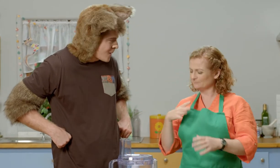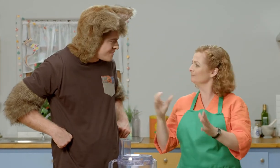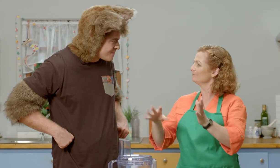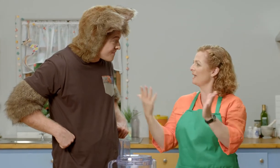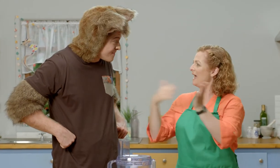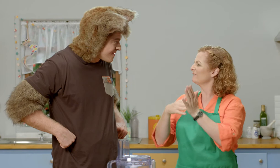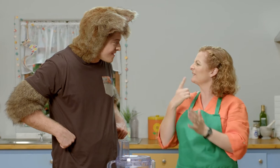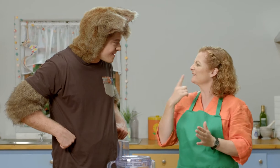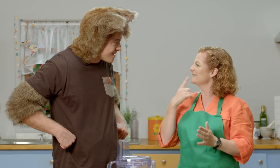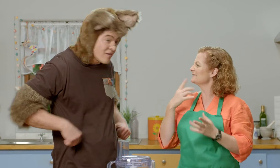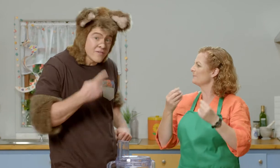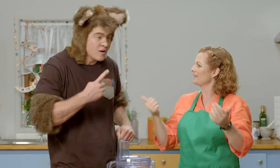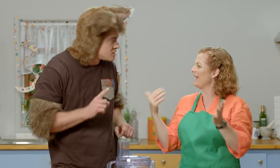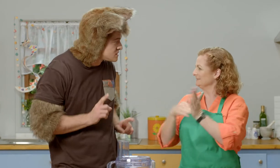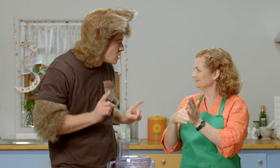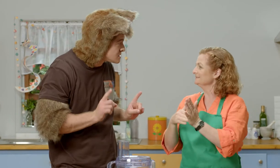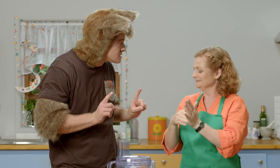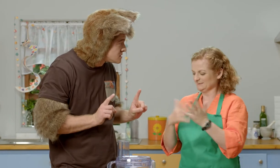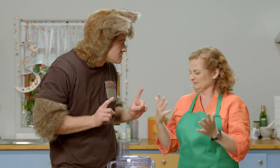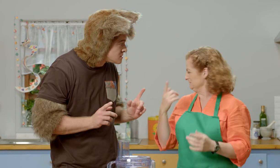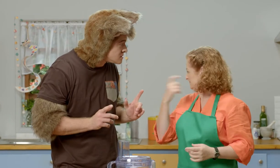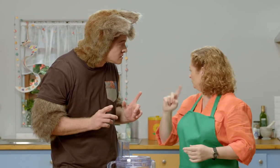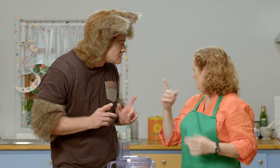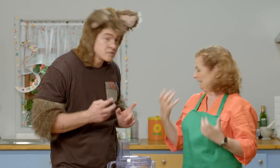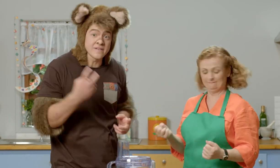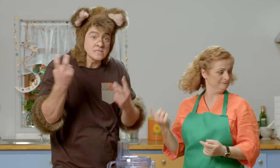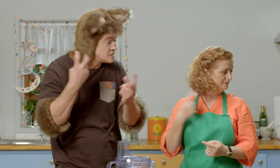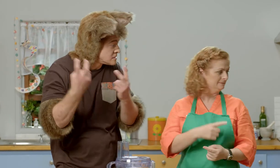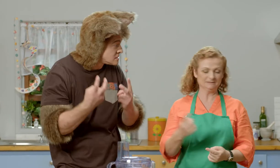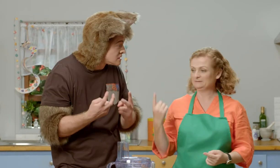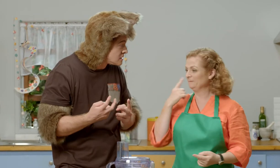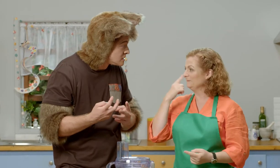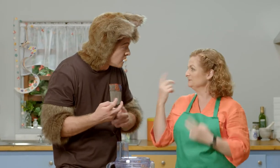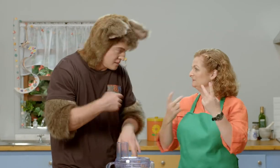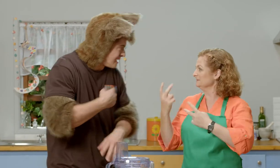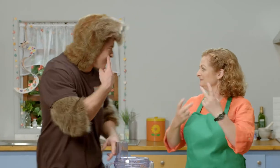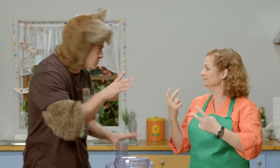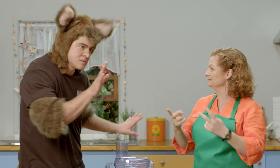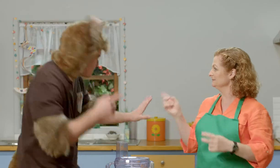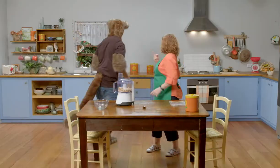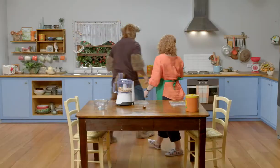I'm thinking we can add some flavours. Let’s have a look what's in the kitchen. Yep, let’s look.